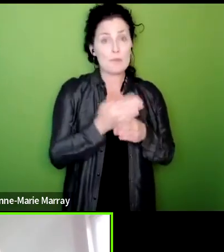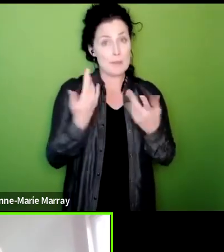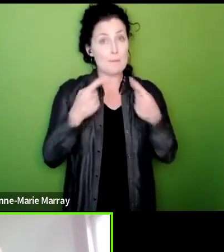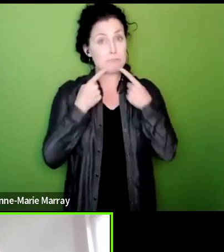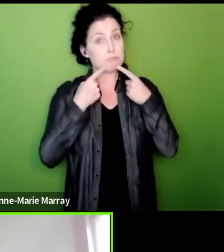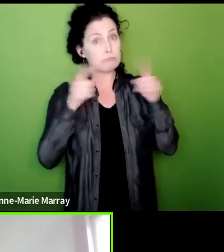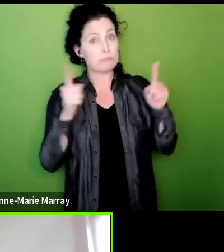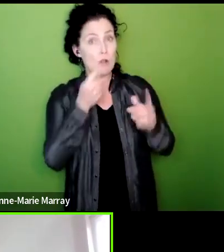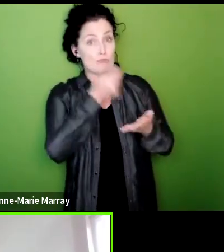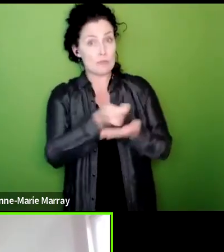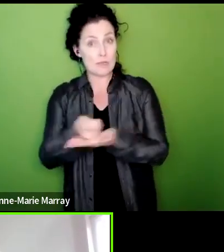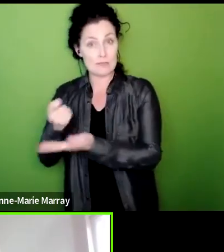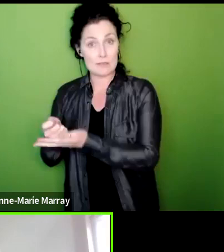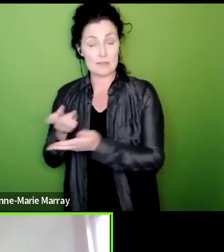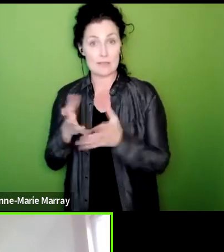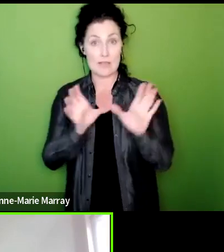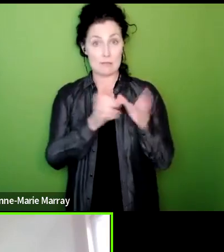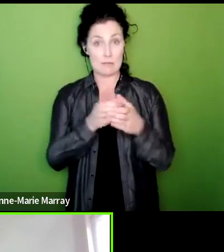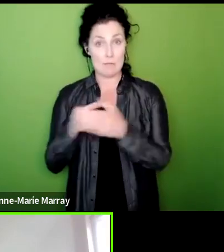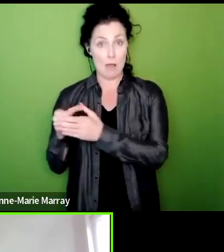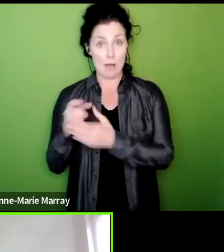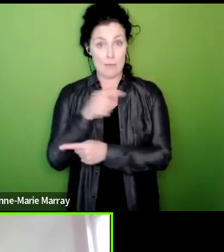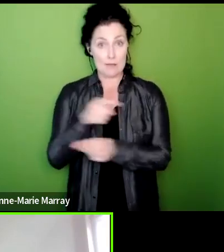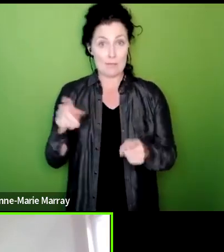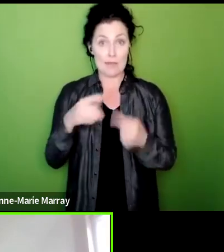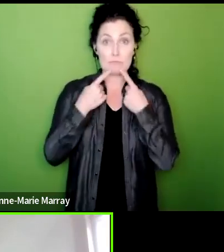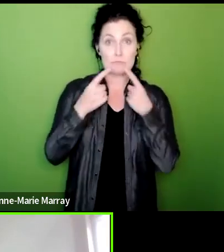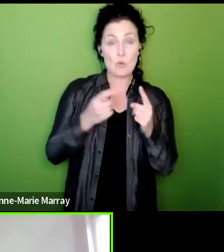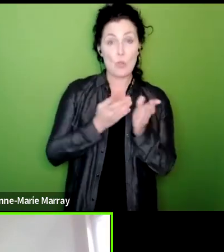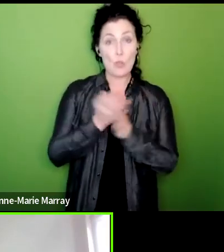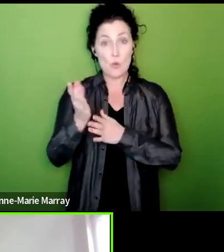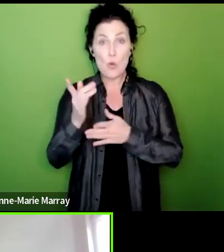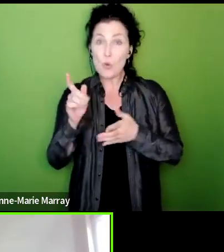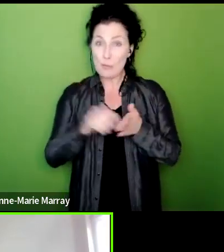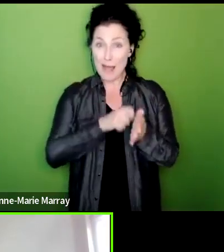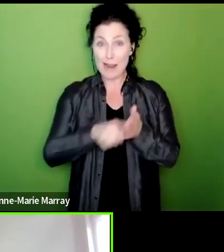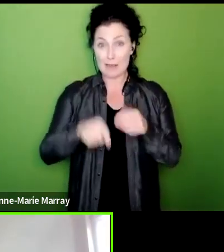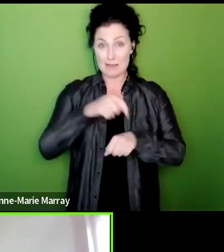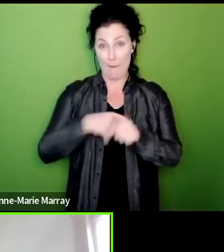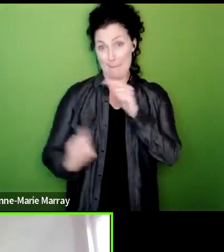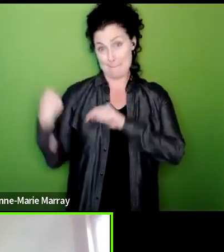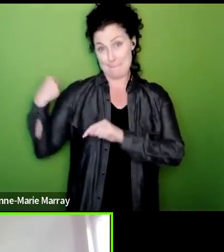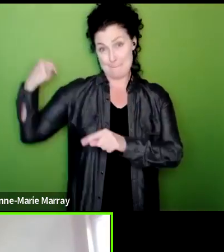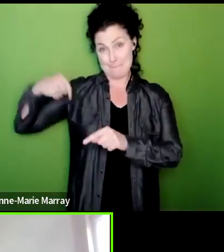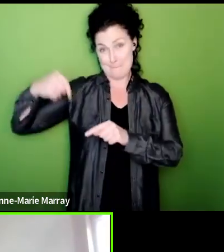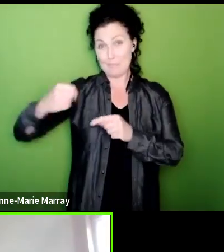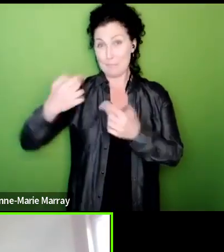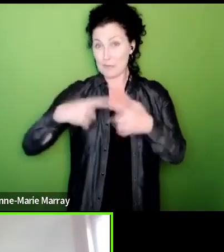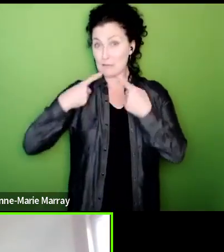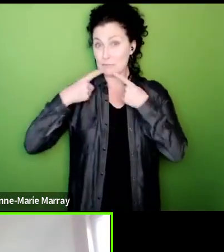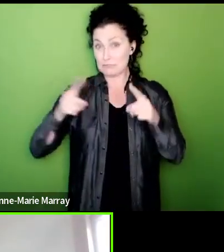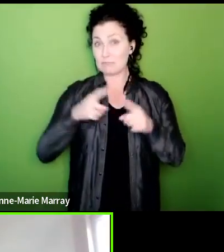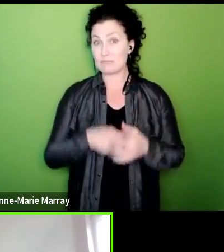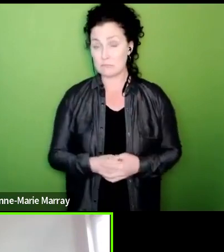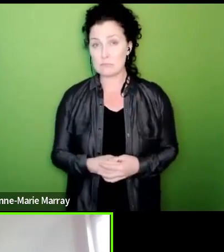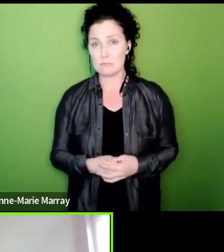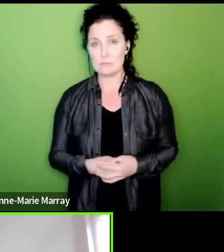departments during the course uh of the ballot itself we've also had um problems with the post